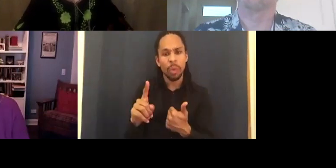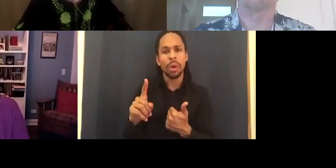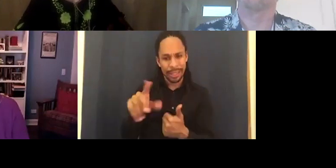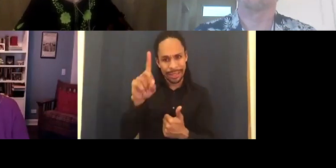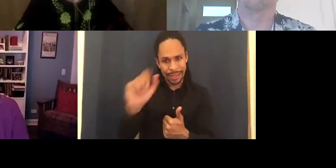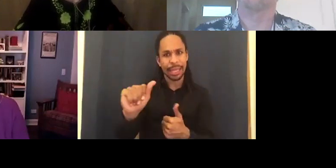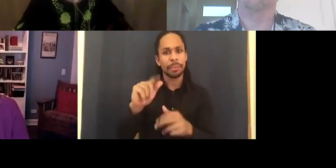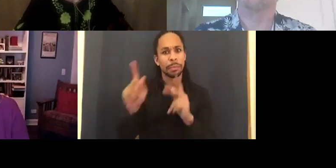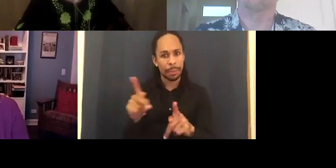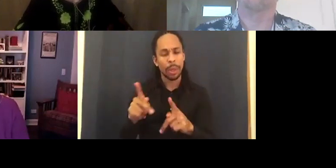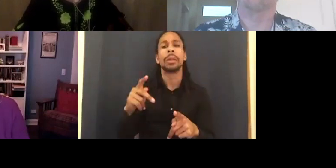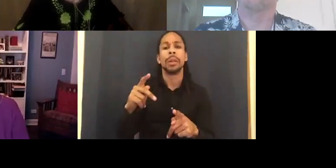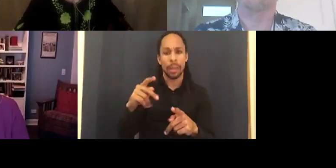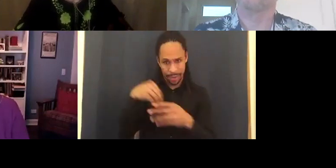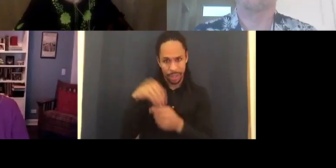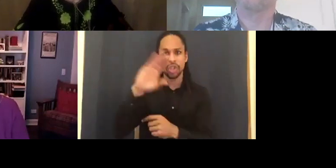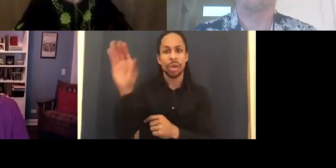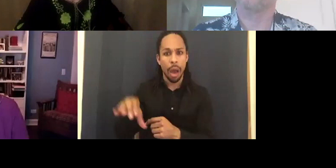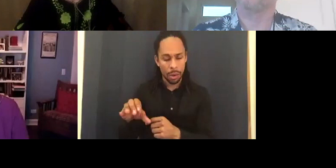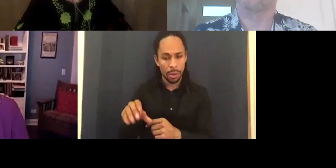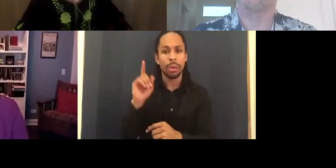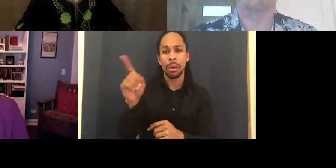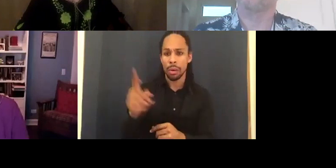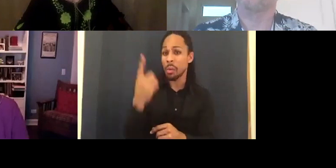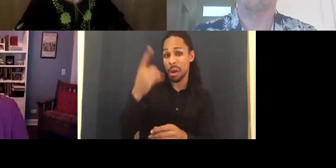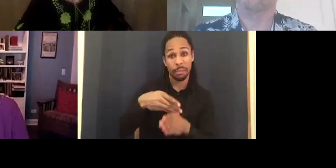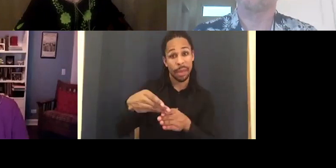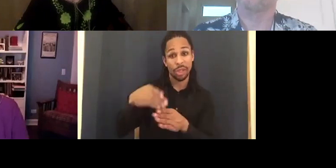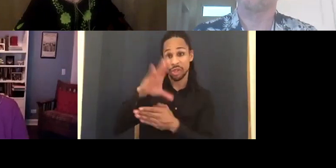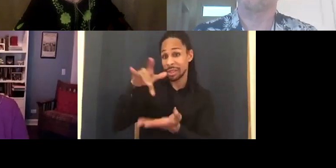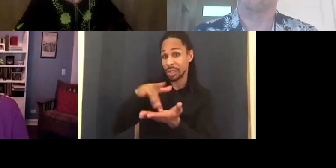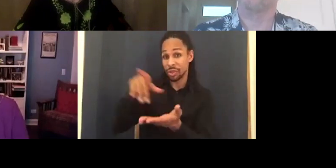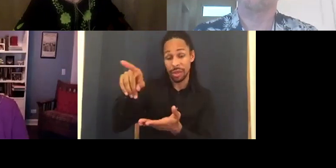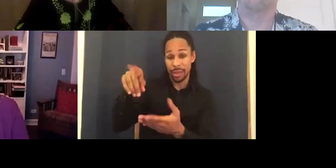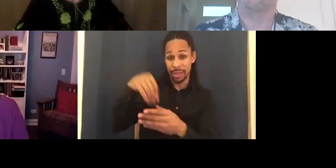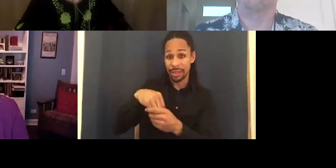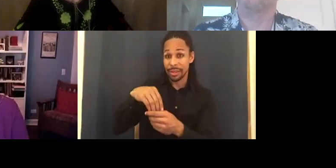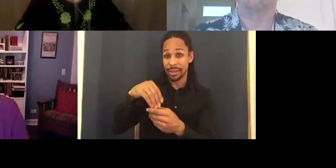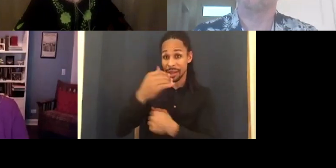One of the major centers in the country. And we did one at university of Illinois.